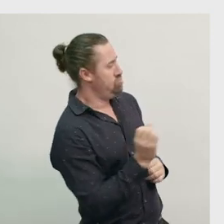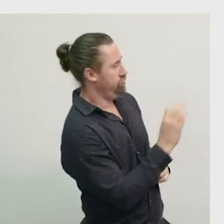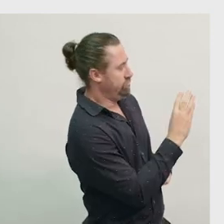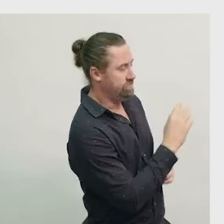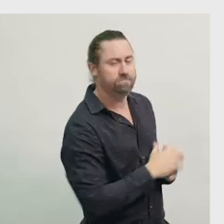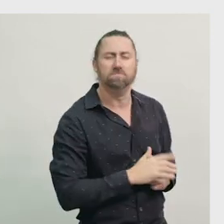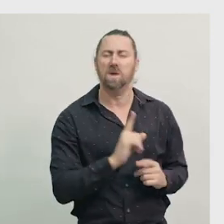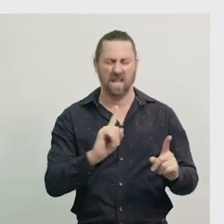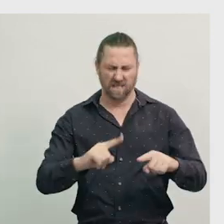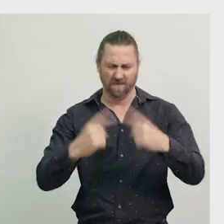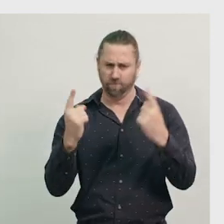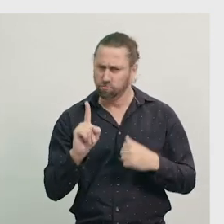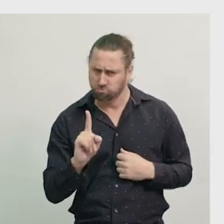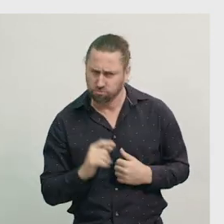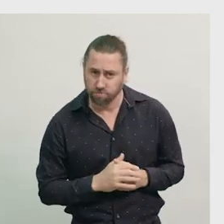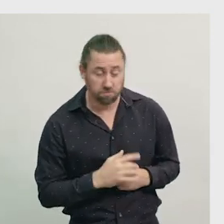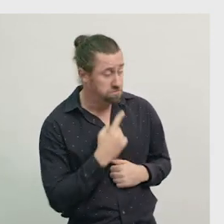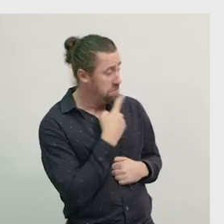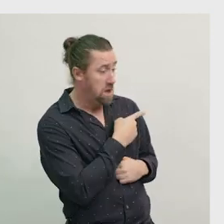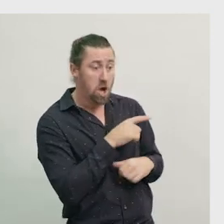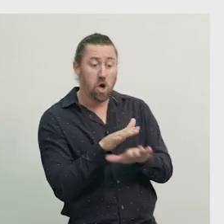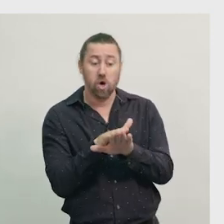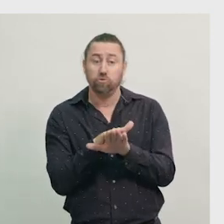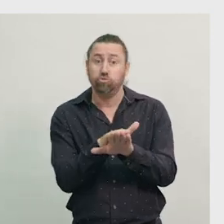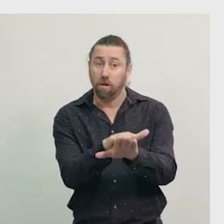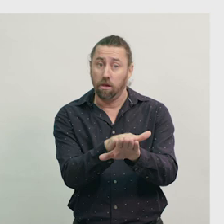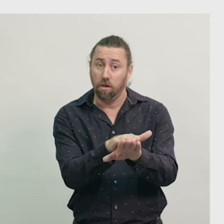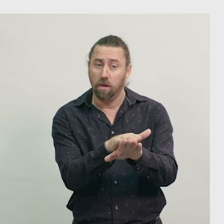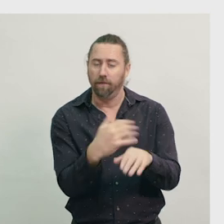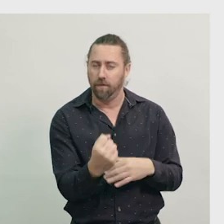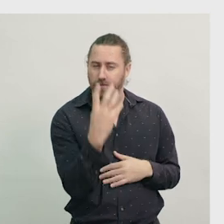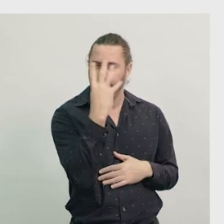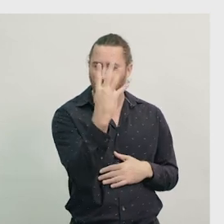How are they different? The sea turtle goes through four stages,